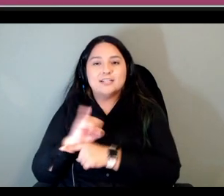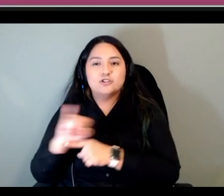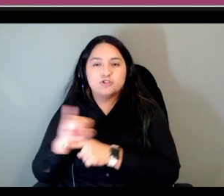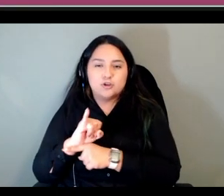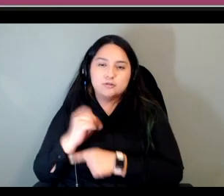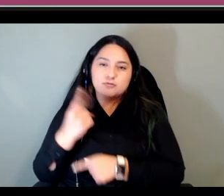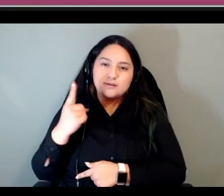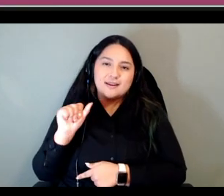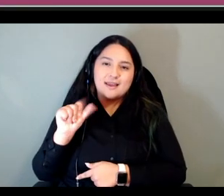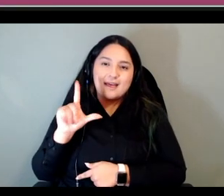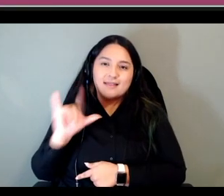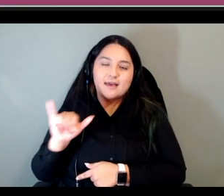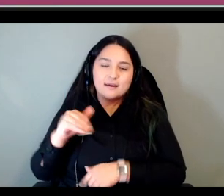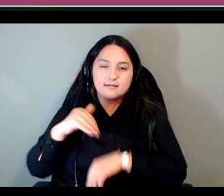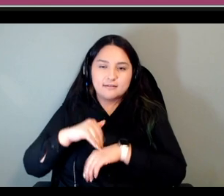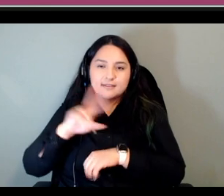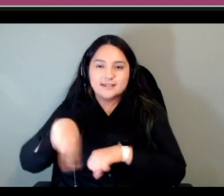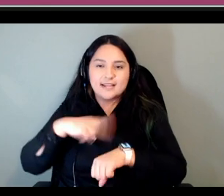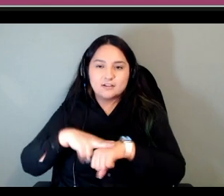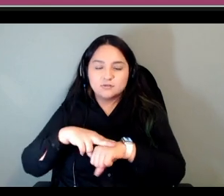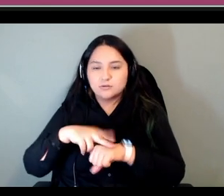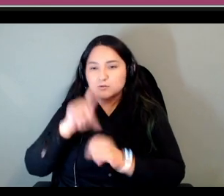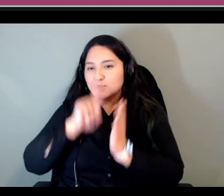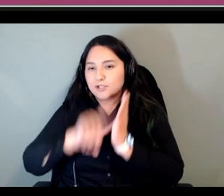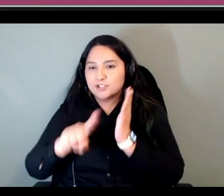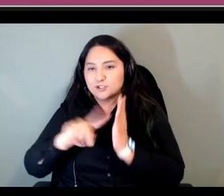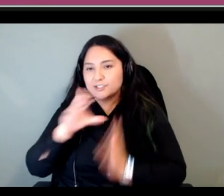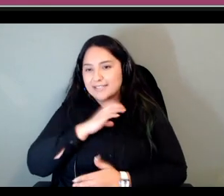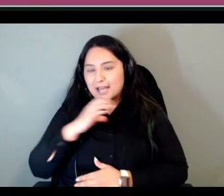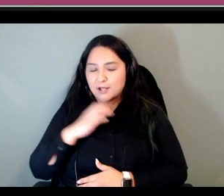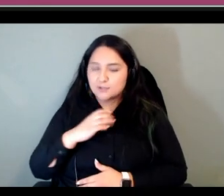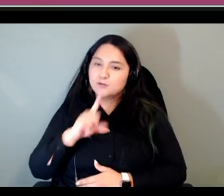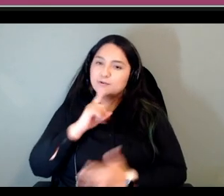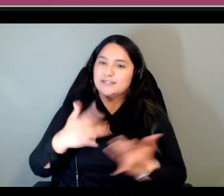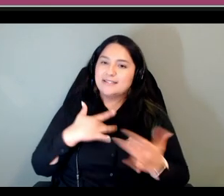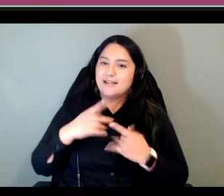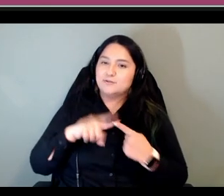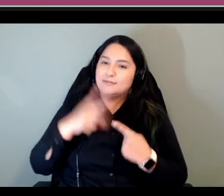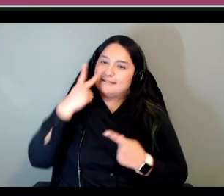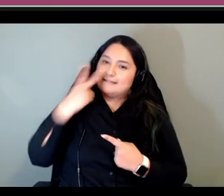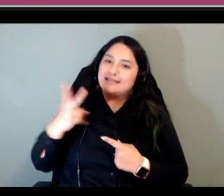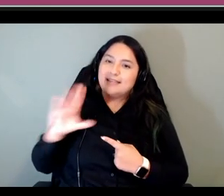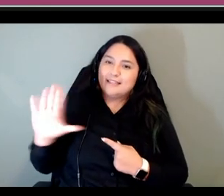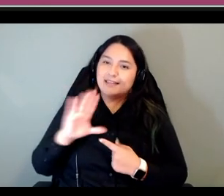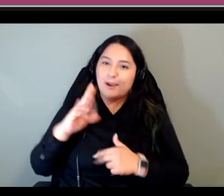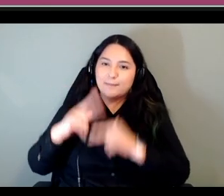so it's very exciting to look at the capacity building that was going on with that and then